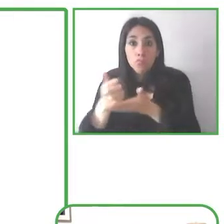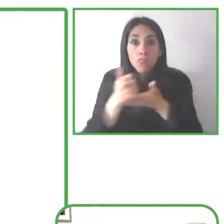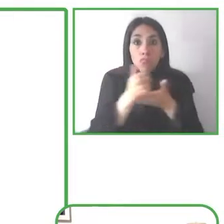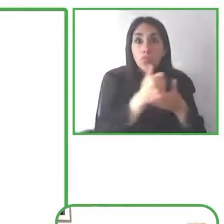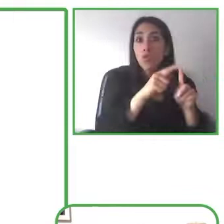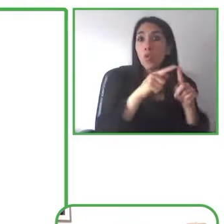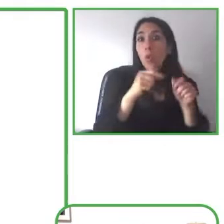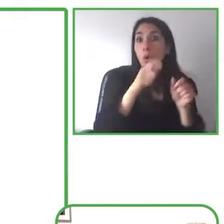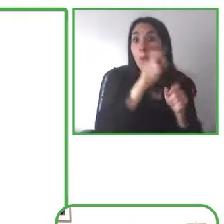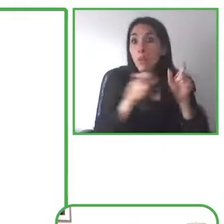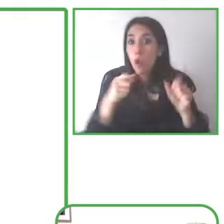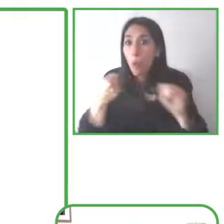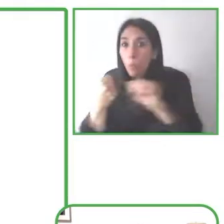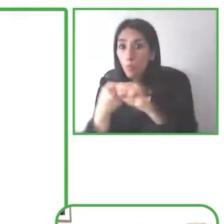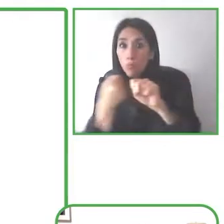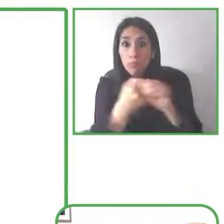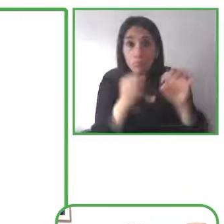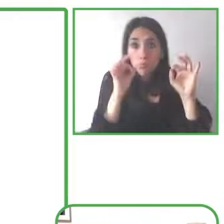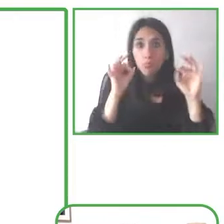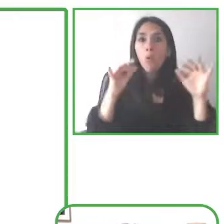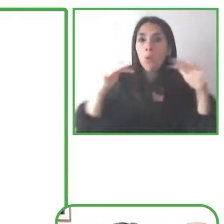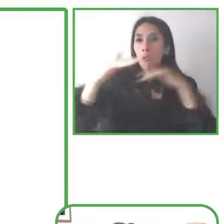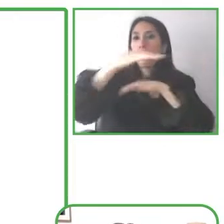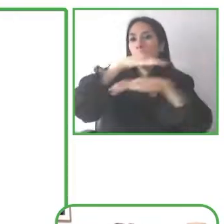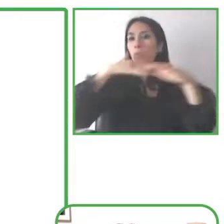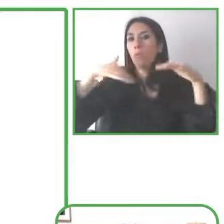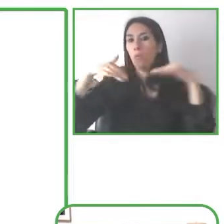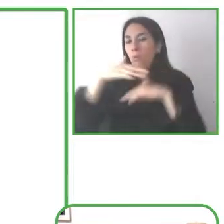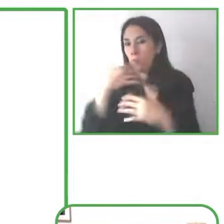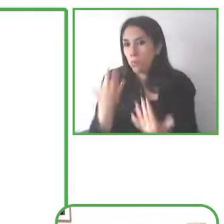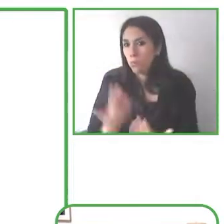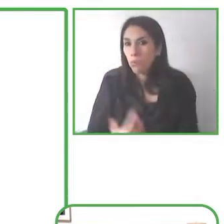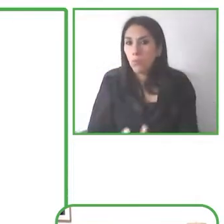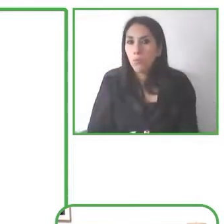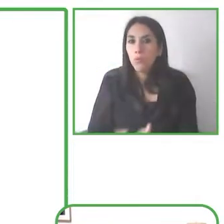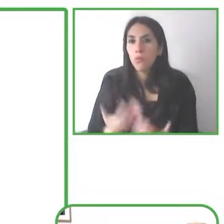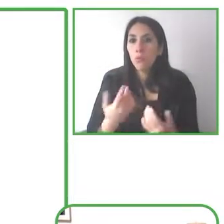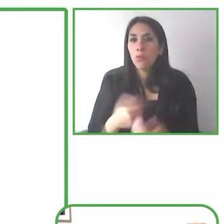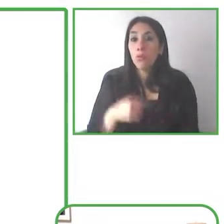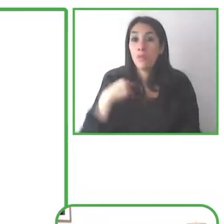And we often think about these different models of disability so there's the